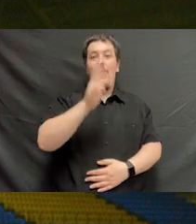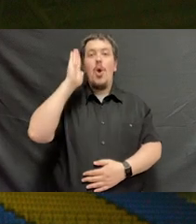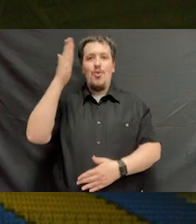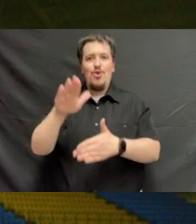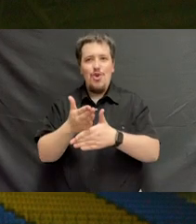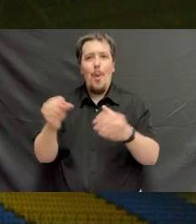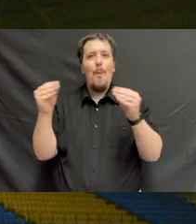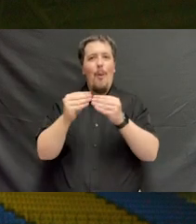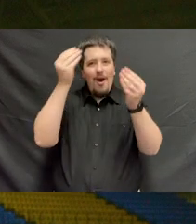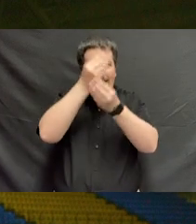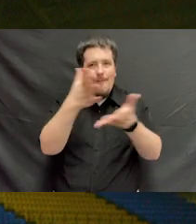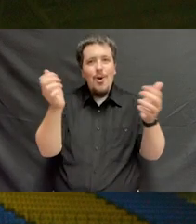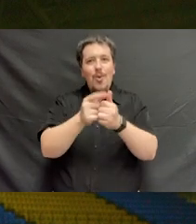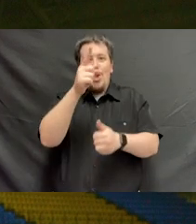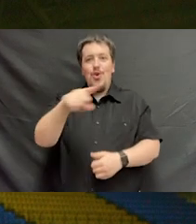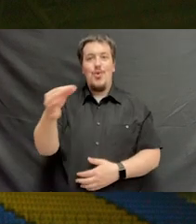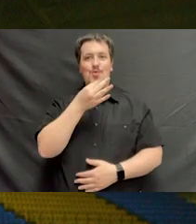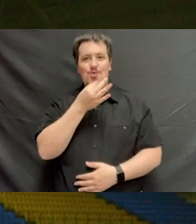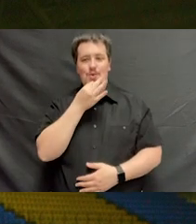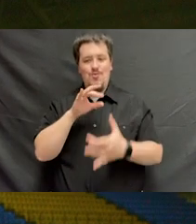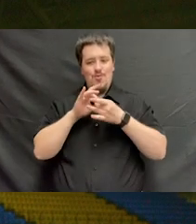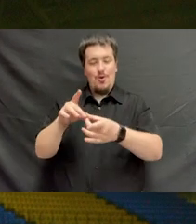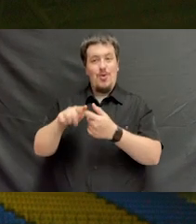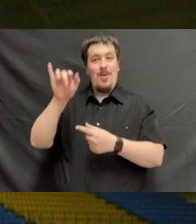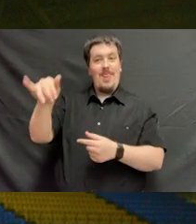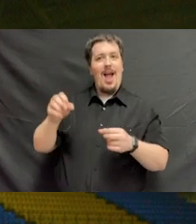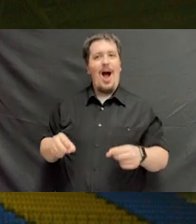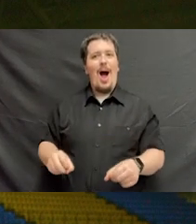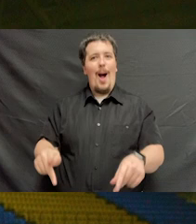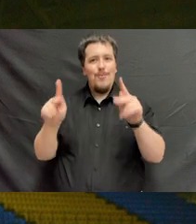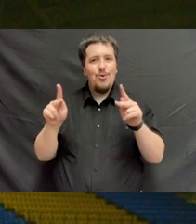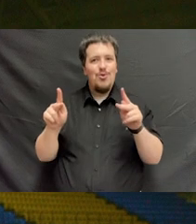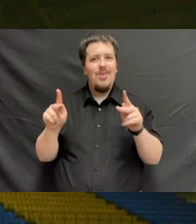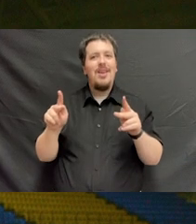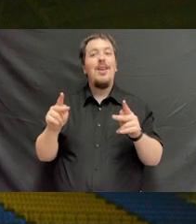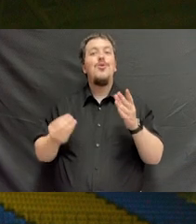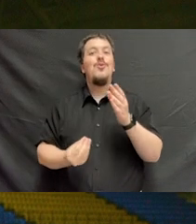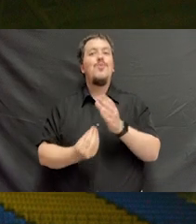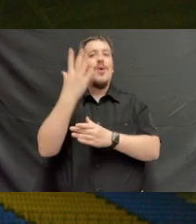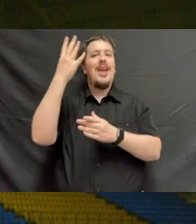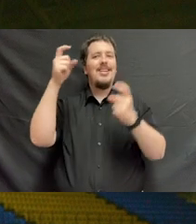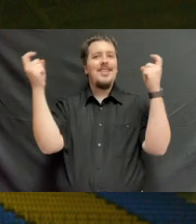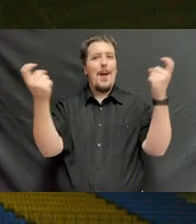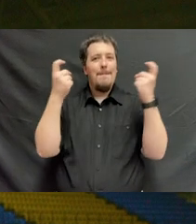And we will share more information with you soon regarding that opportunity and those spring commencement celebrations.